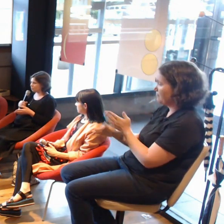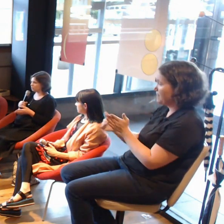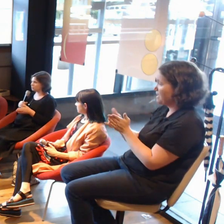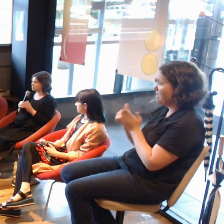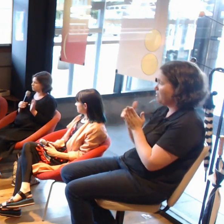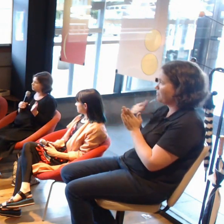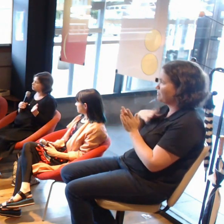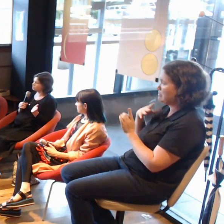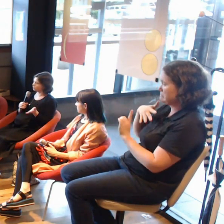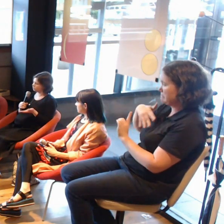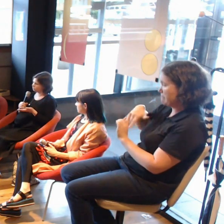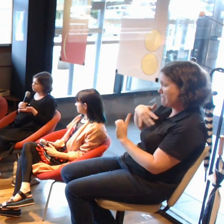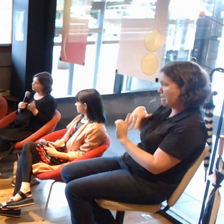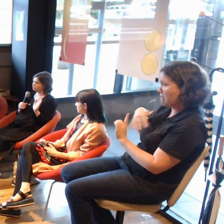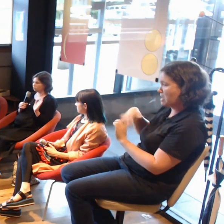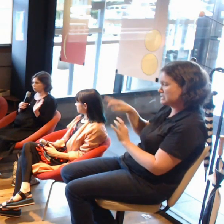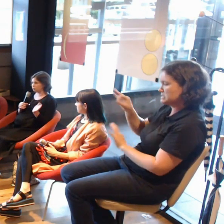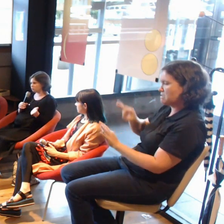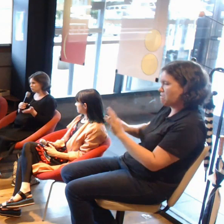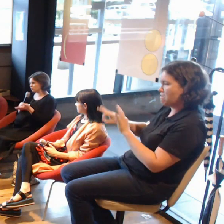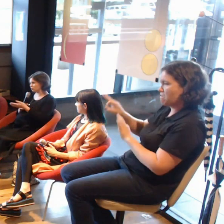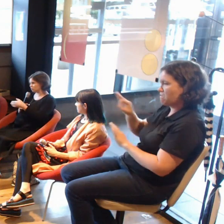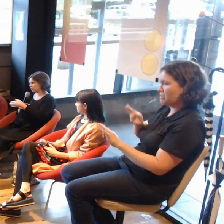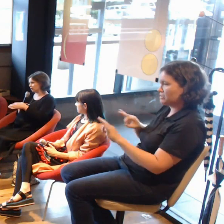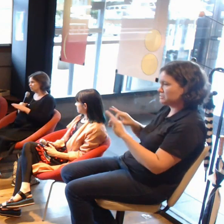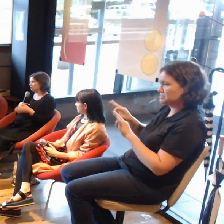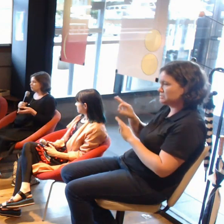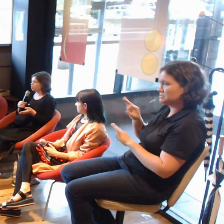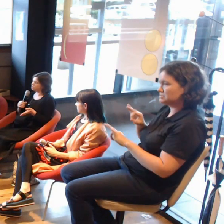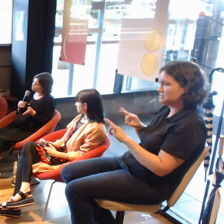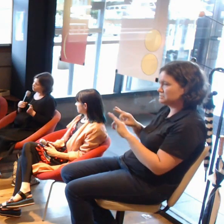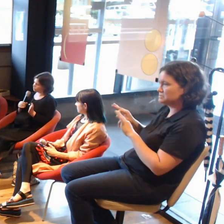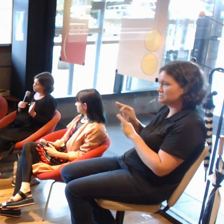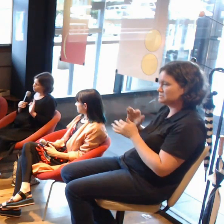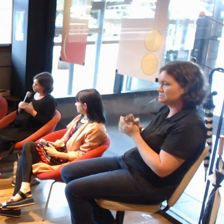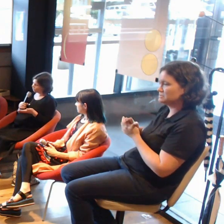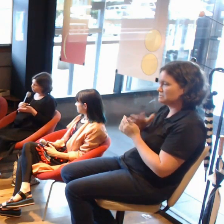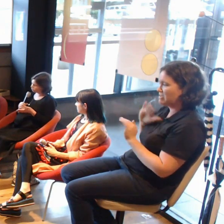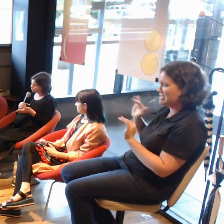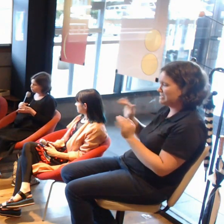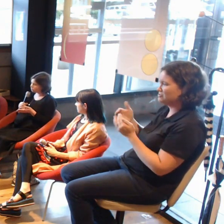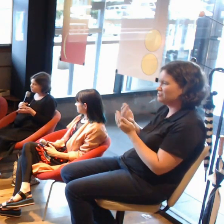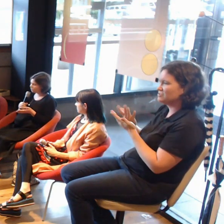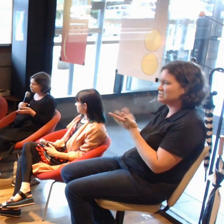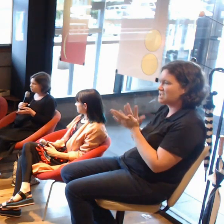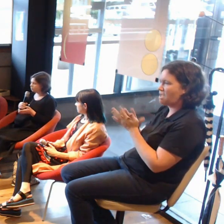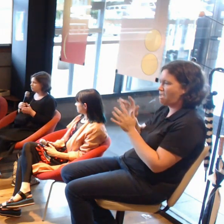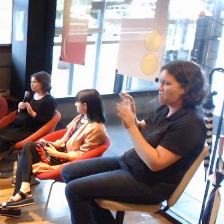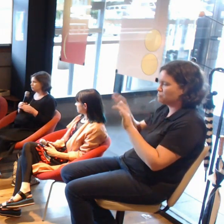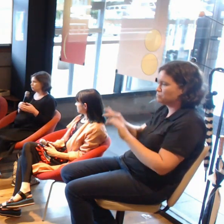that helped with the journey. And I was introduced to coding through science, and sort of took it from there.